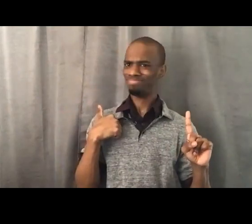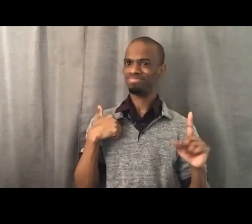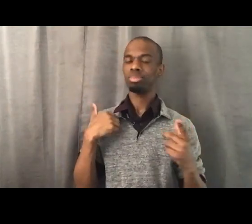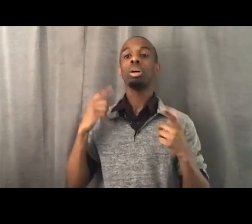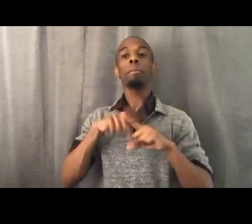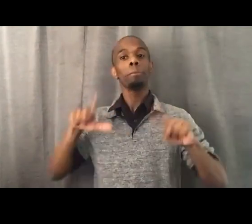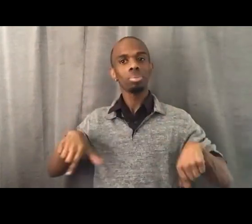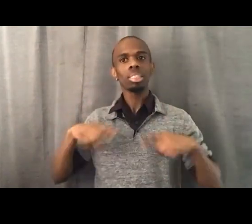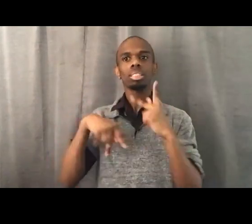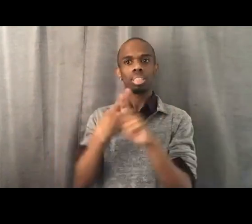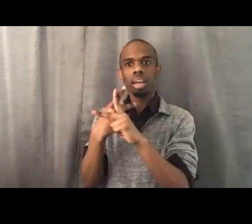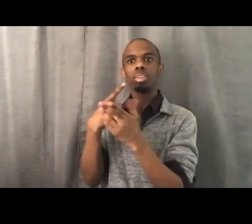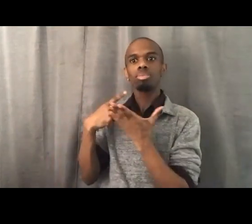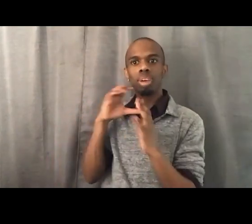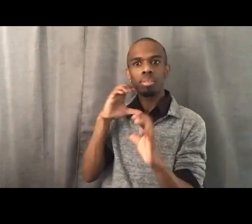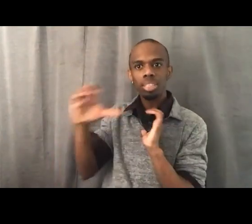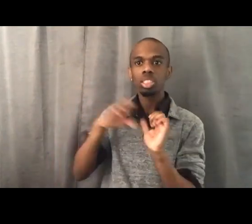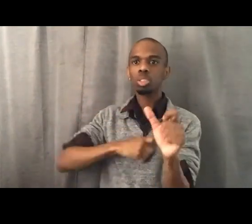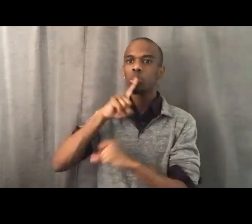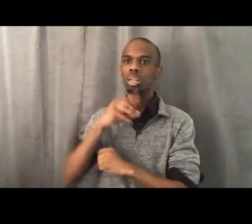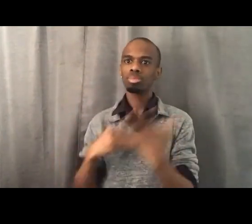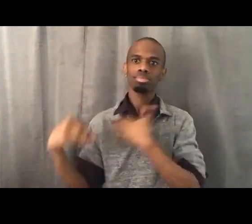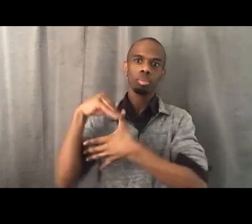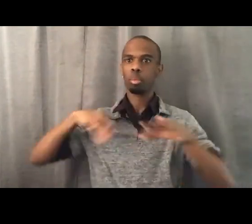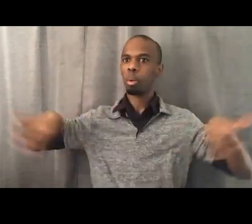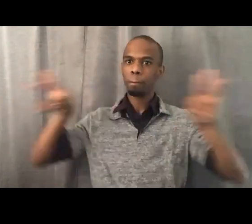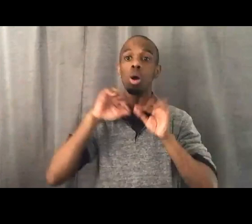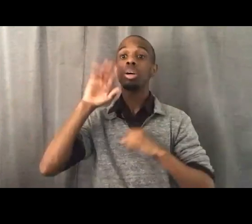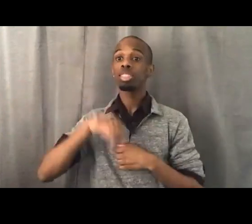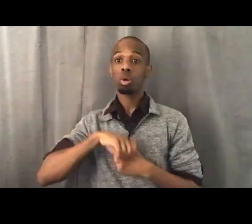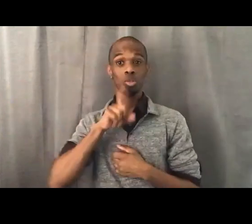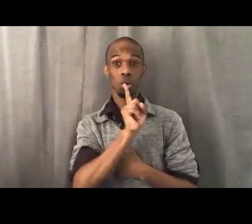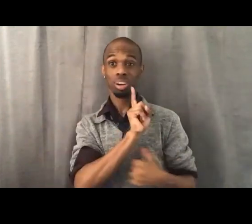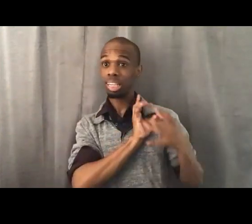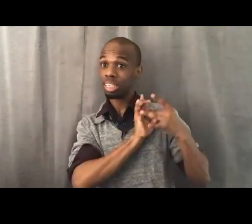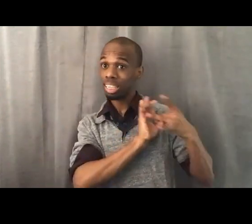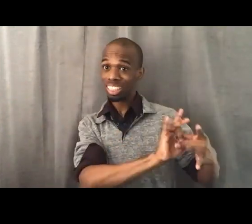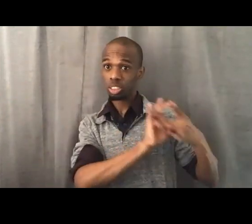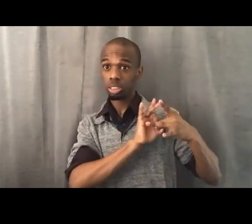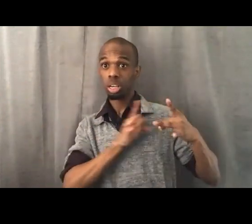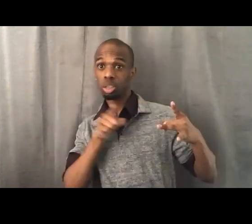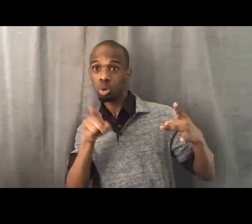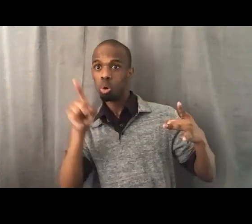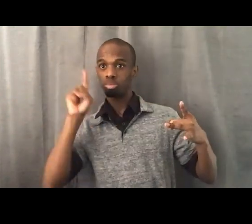So when you say connections, connections are absolutely important. Because they help us